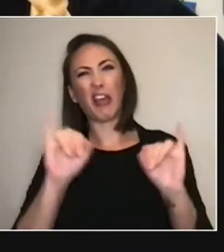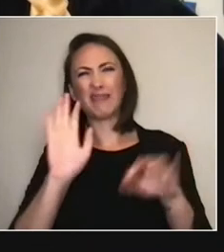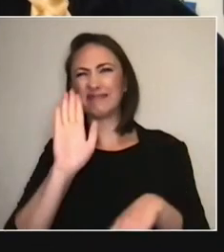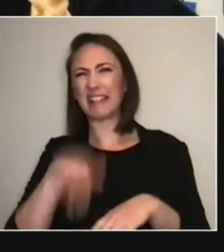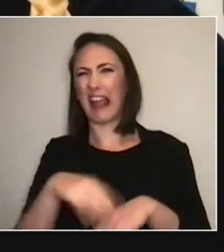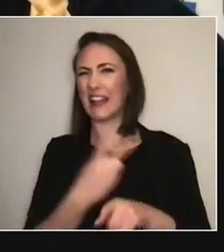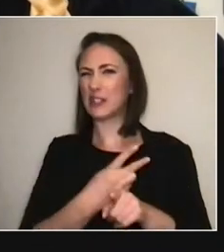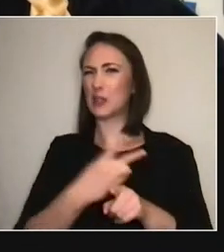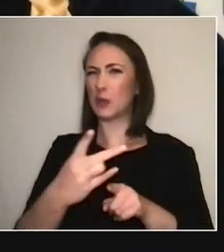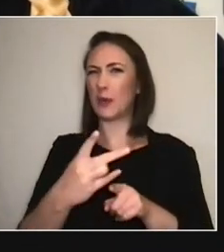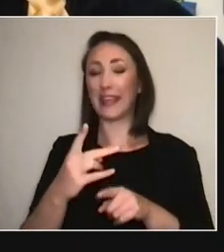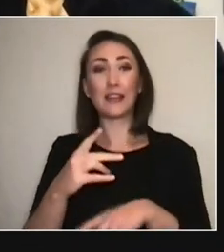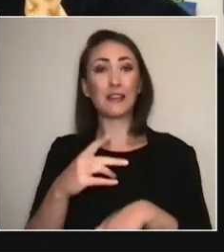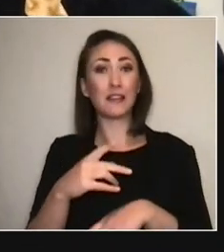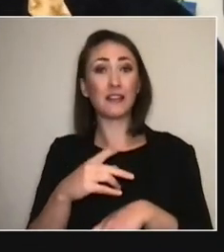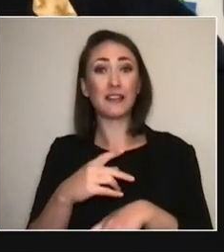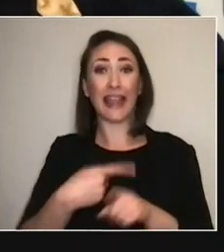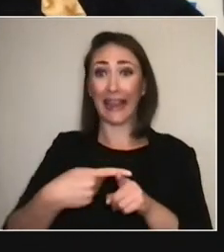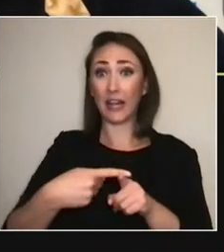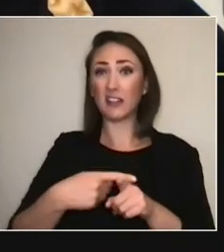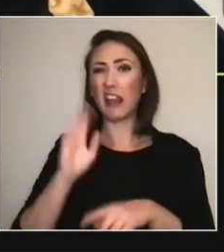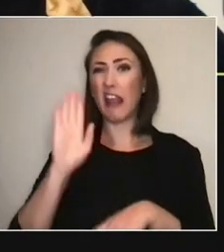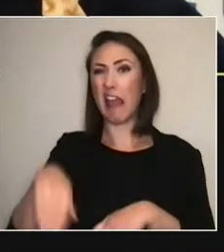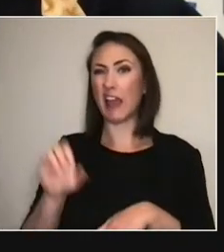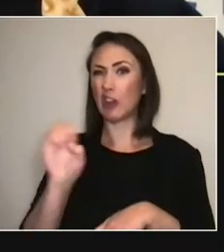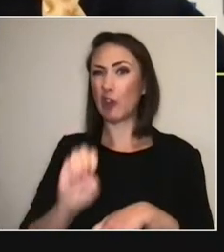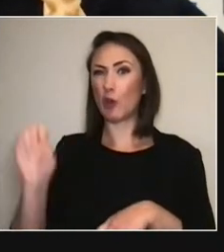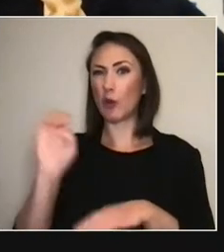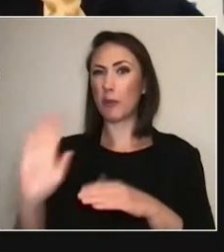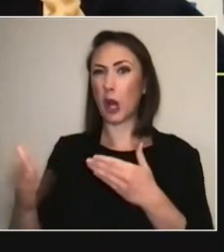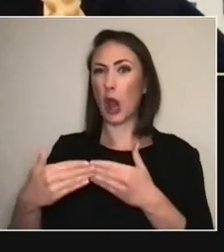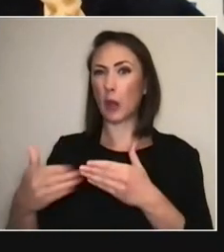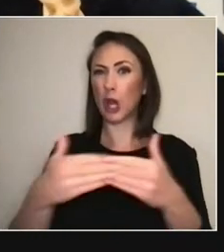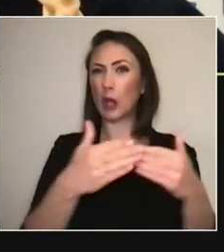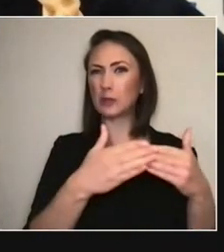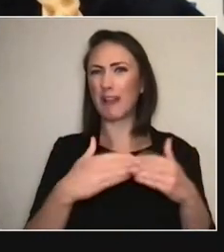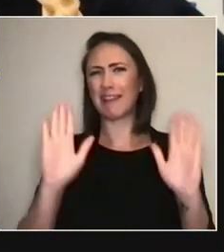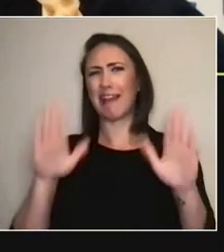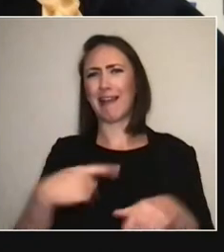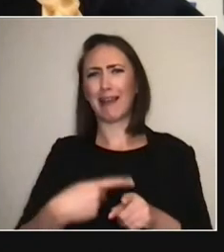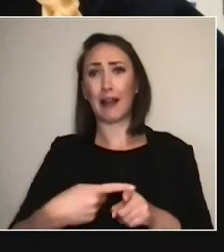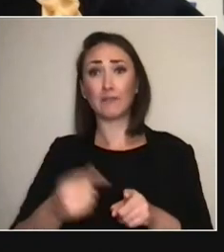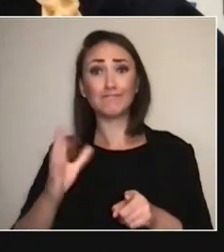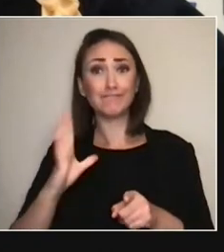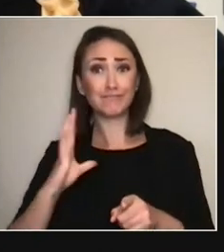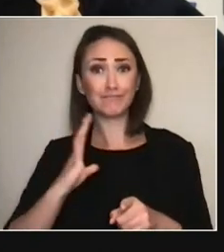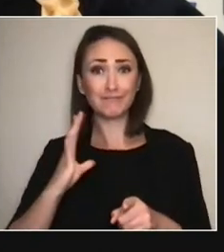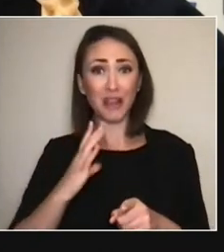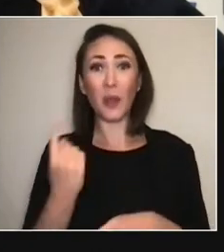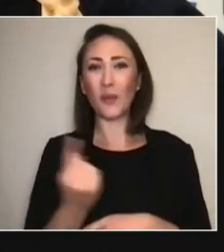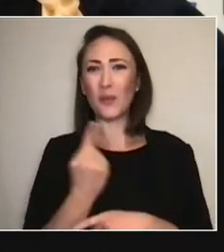and the rest of the world was going, 'No. This is a really big deal.' Yeah, absolutely. - So, in that week, we were meant to be hosting a collective from Nairobi